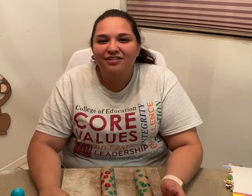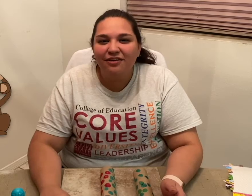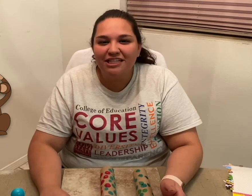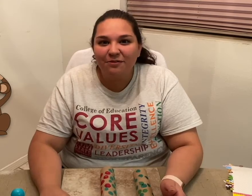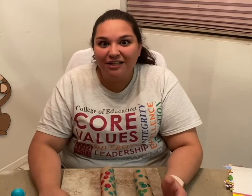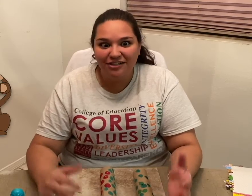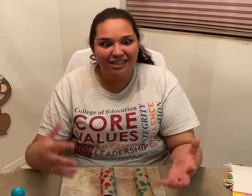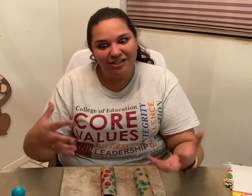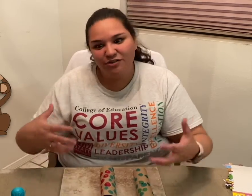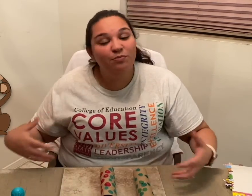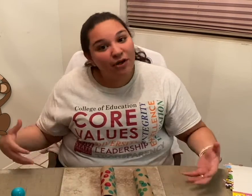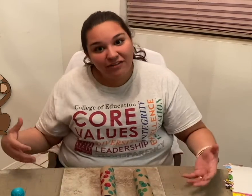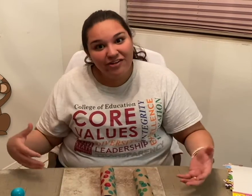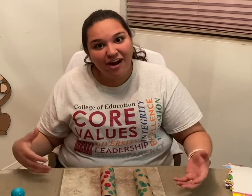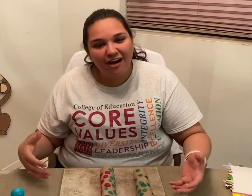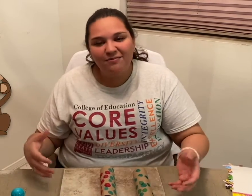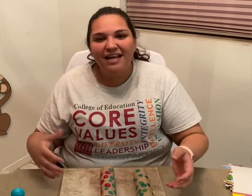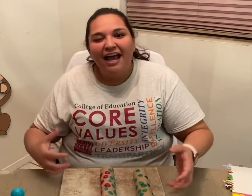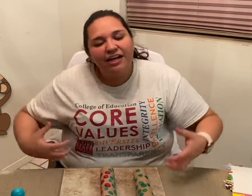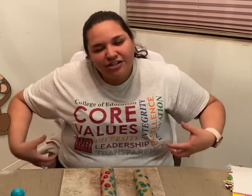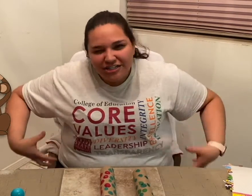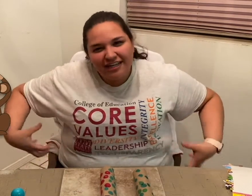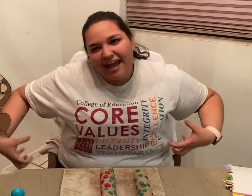this one: you're going to use both of your arms, and you're just going to act